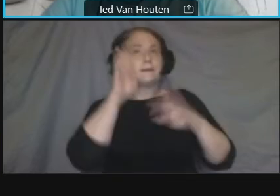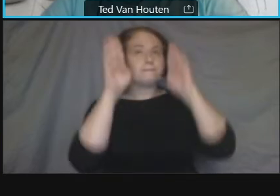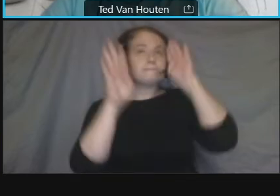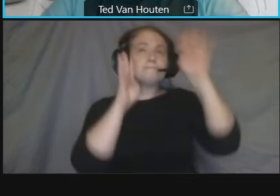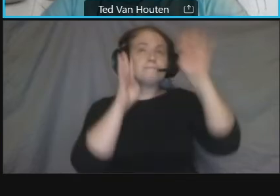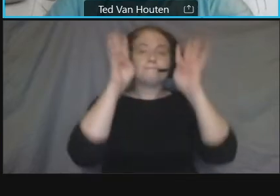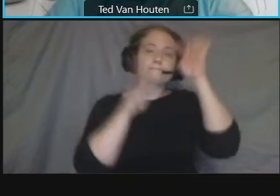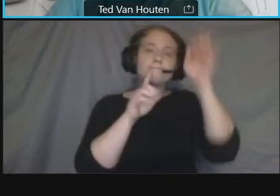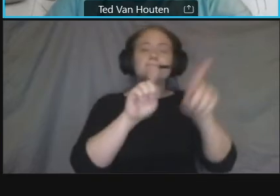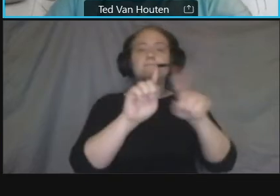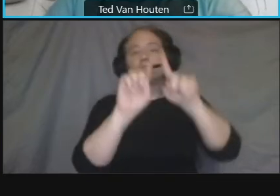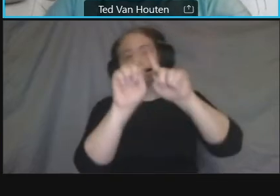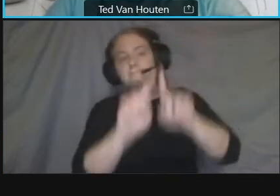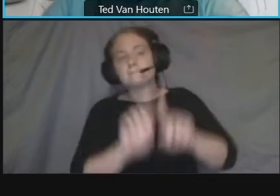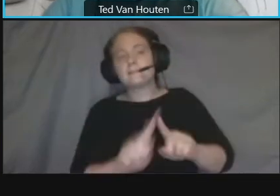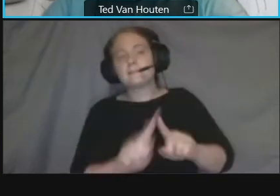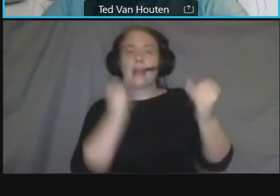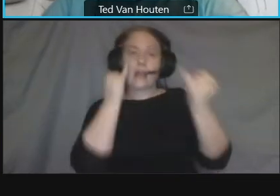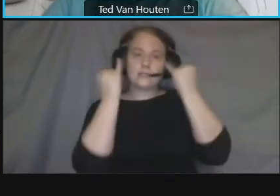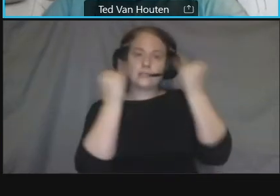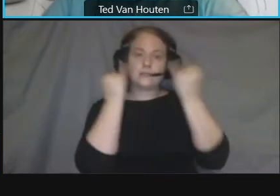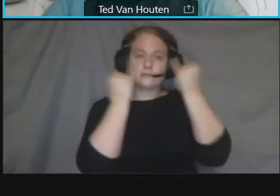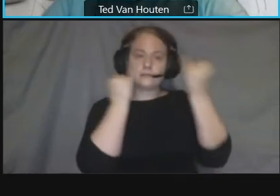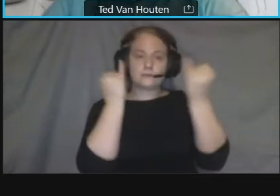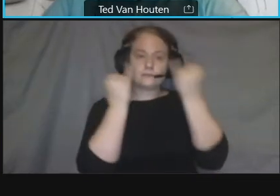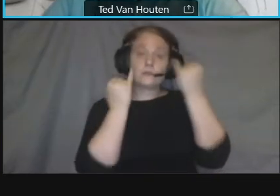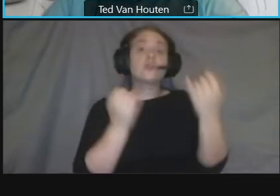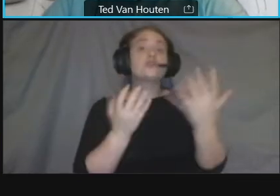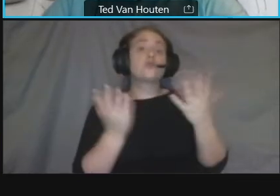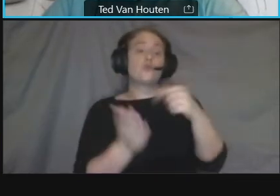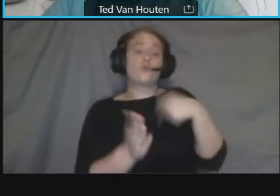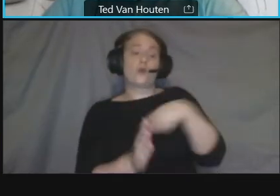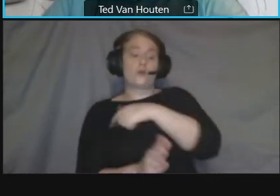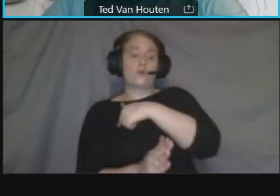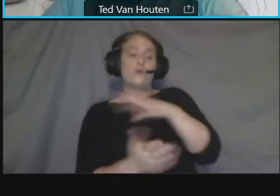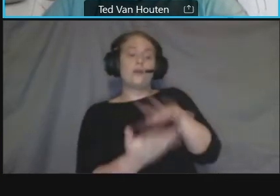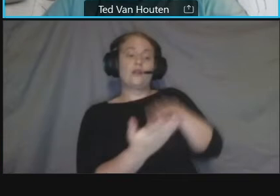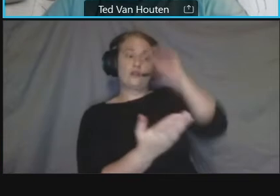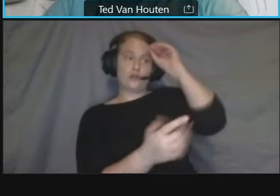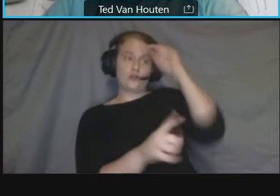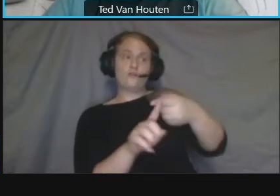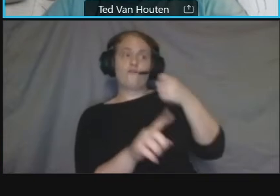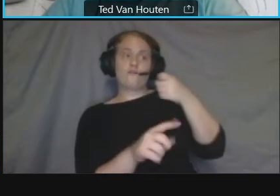that project will inform our project as well and both these projects are on our project webpage